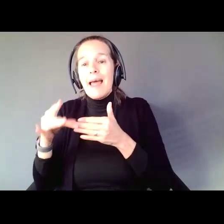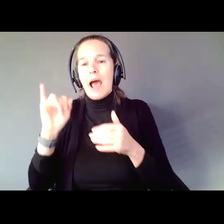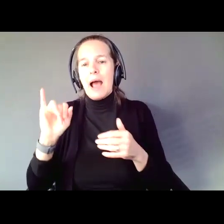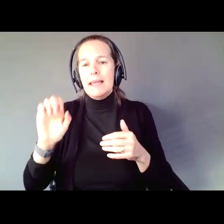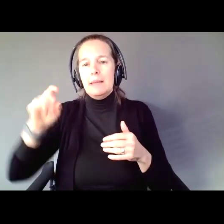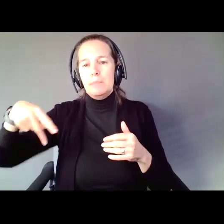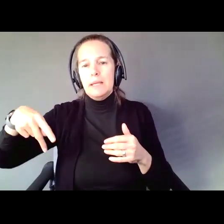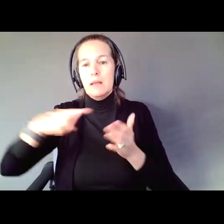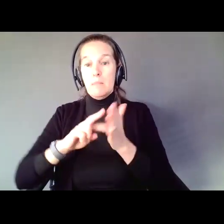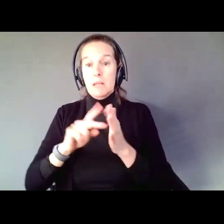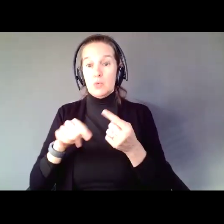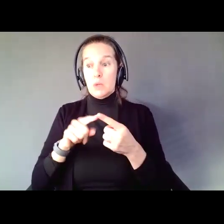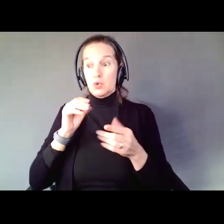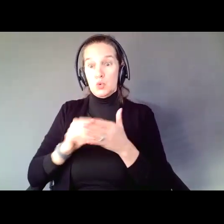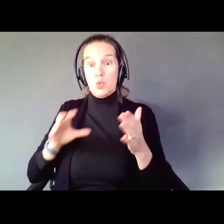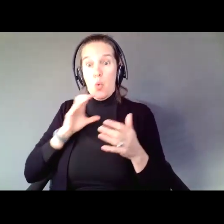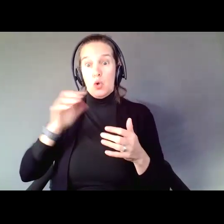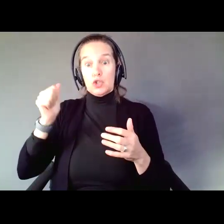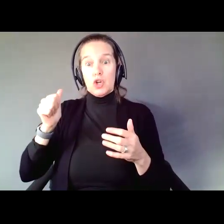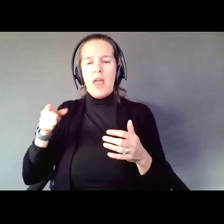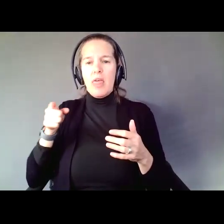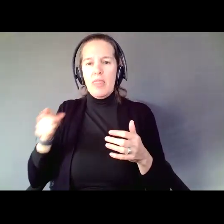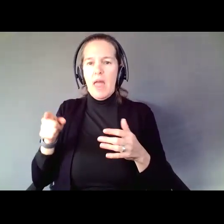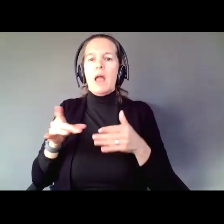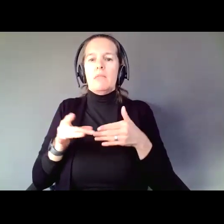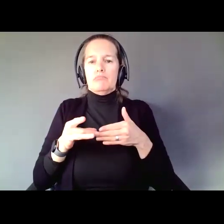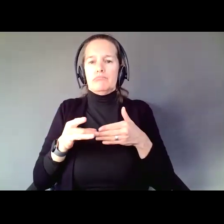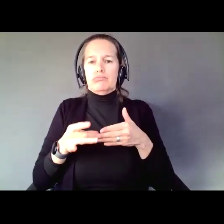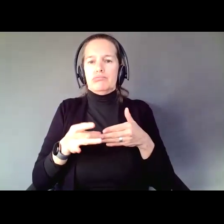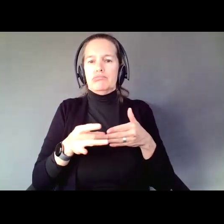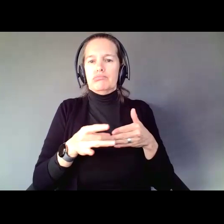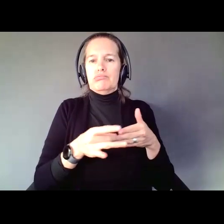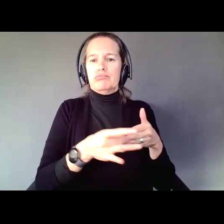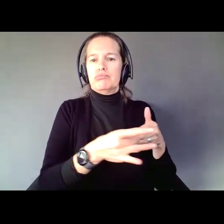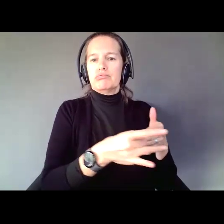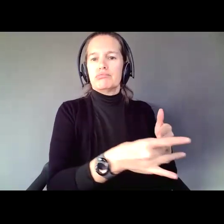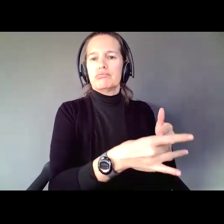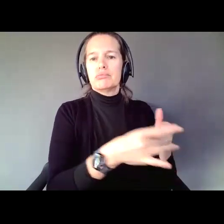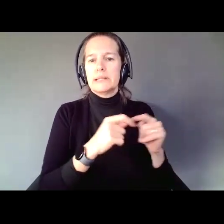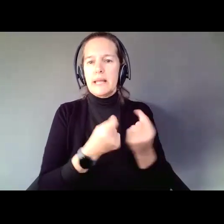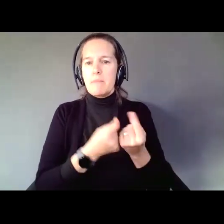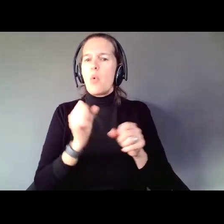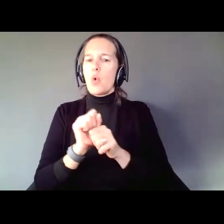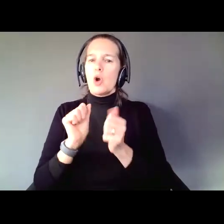student gets older, the student plays a lead role on the team. The student works with the team members, his supporters. Her supporters.